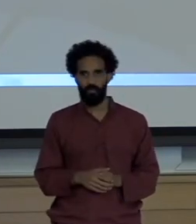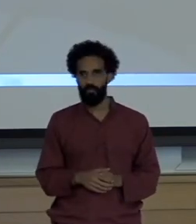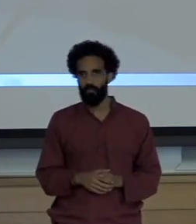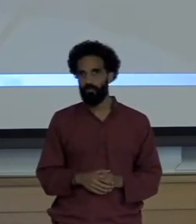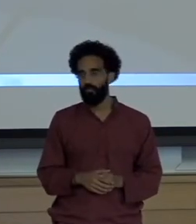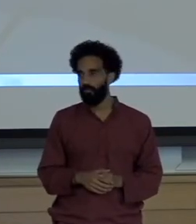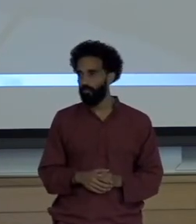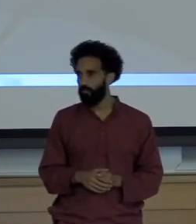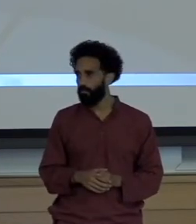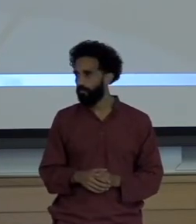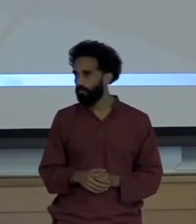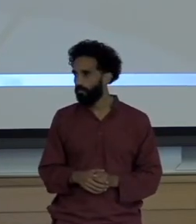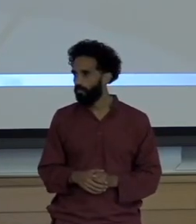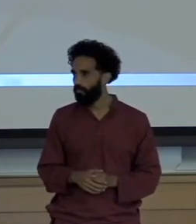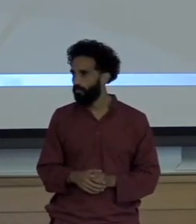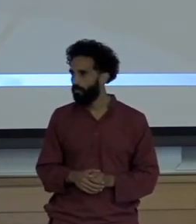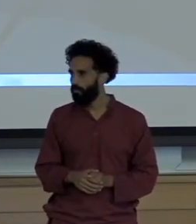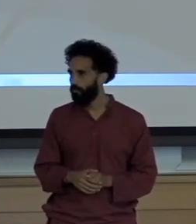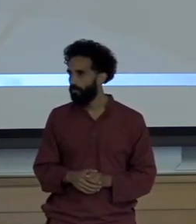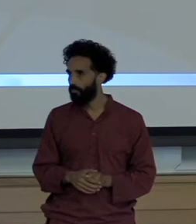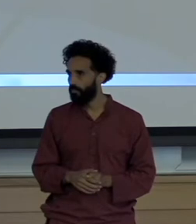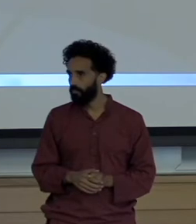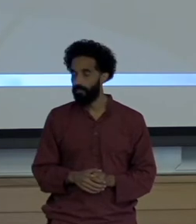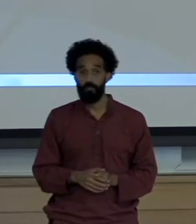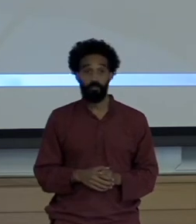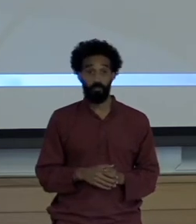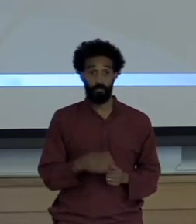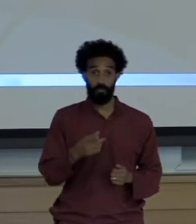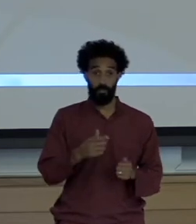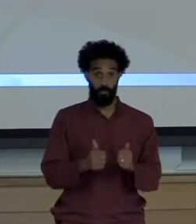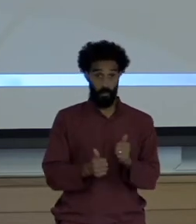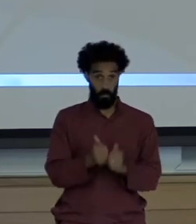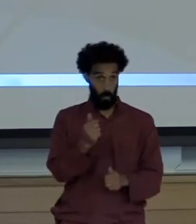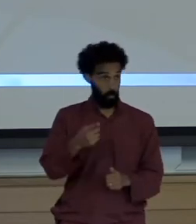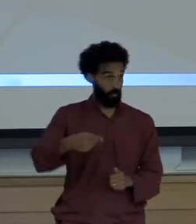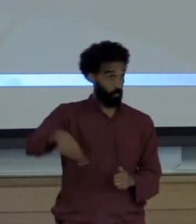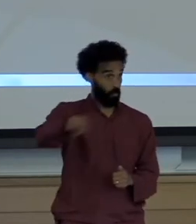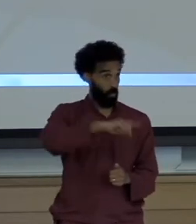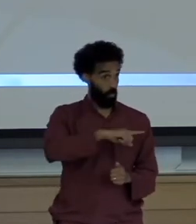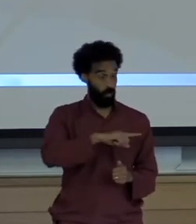Most of you here can tell a story similar to the one I just told you. You would